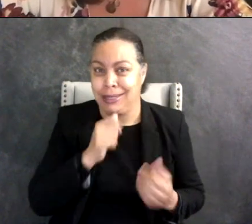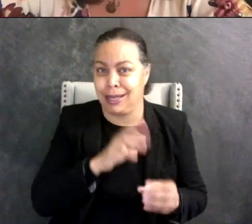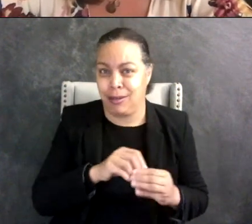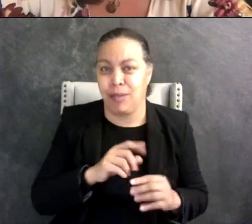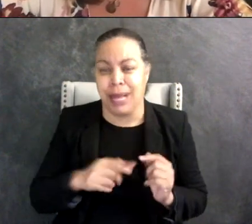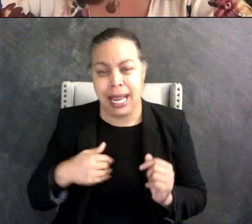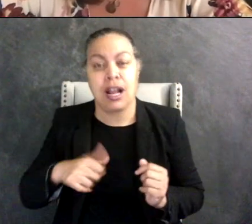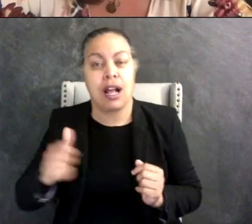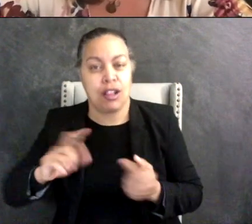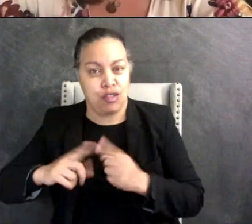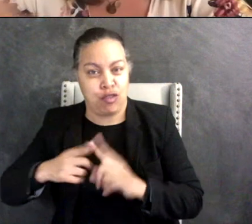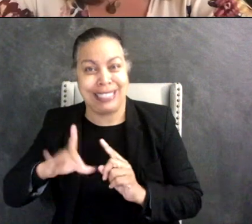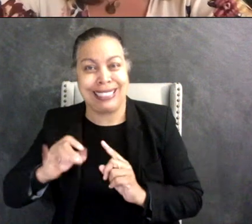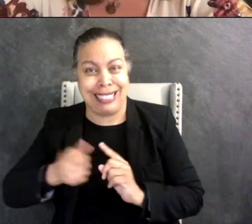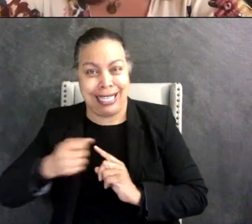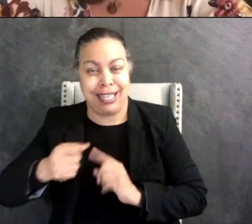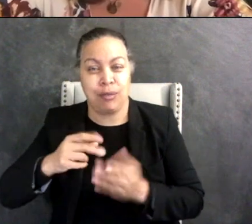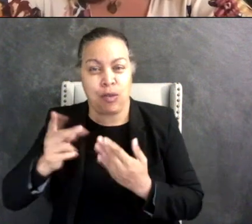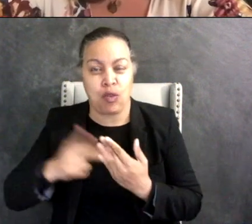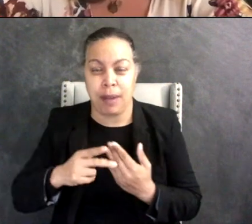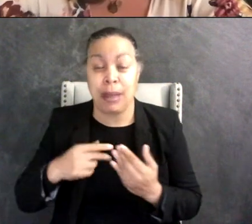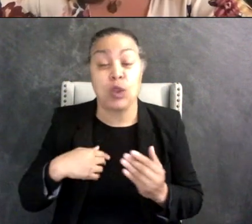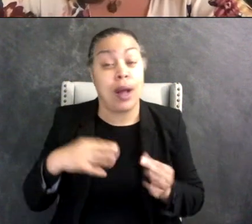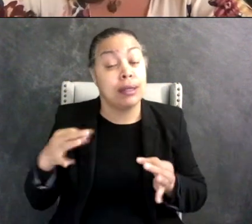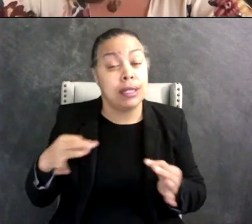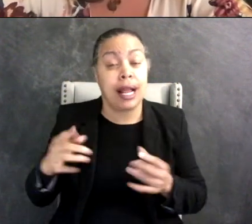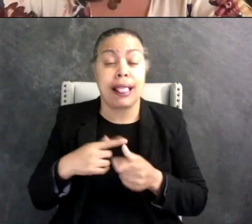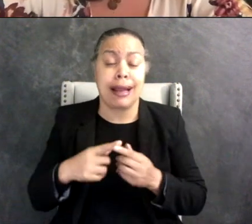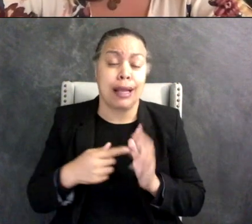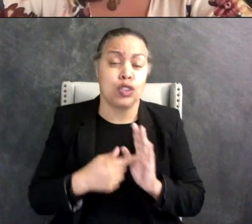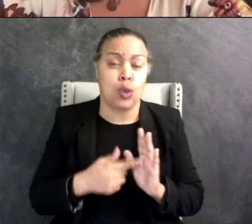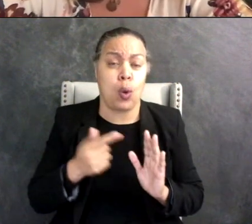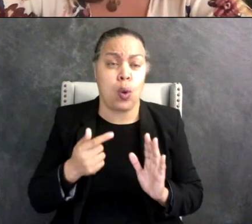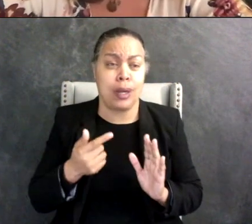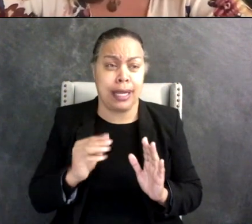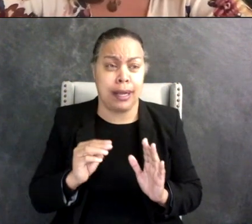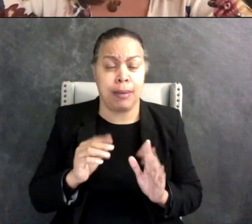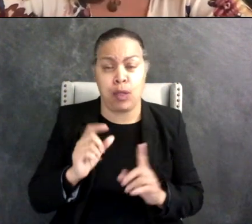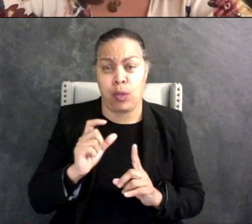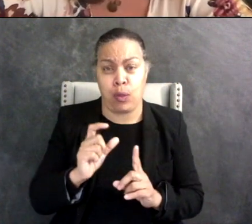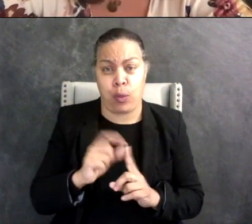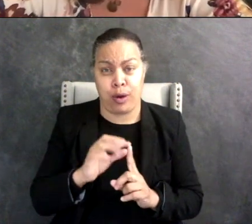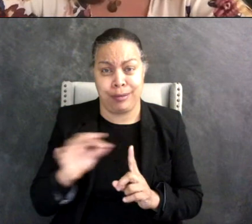like kind of describing it and then I showed him you know the wording of like different programs